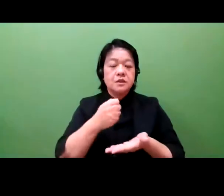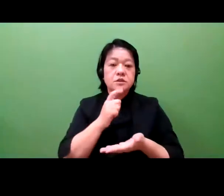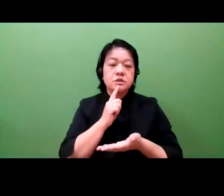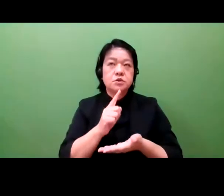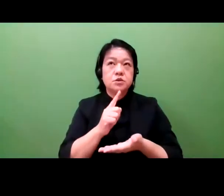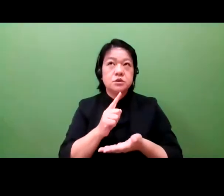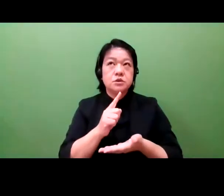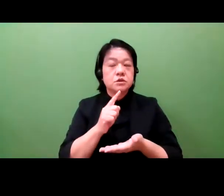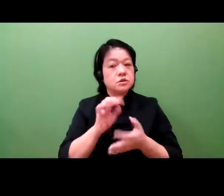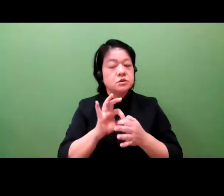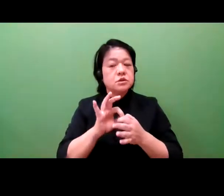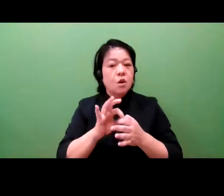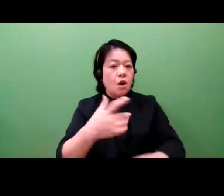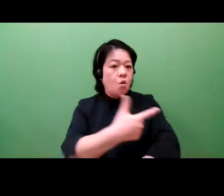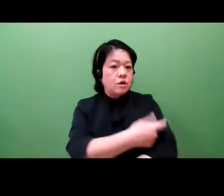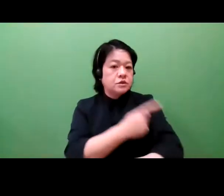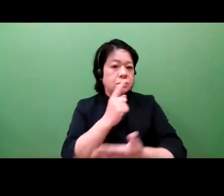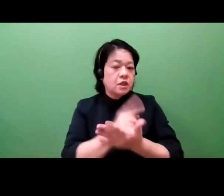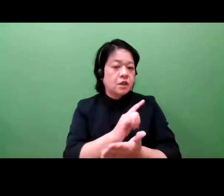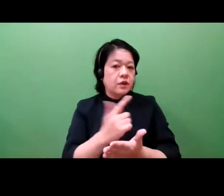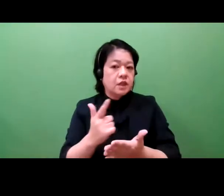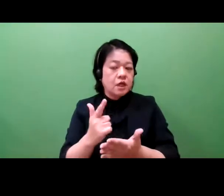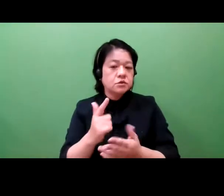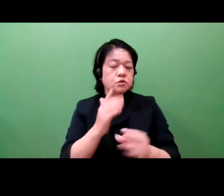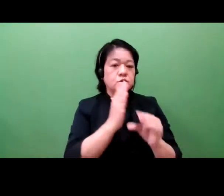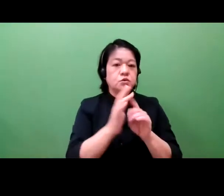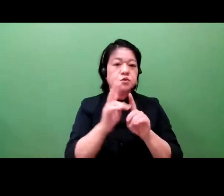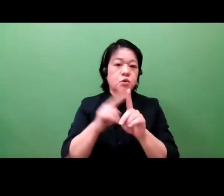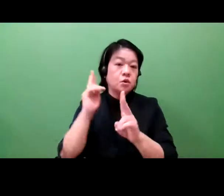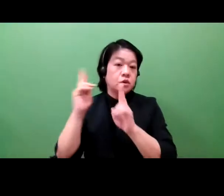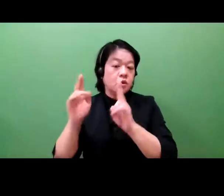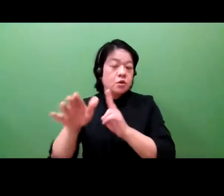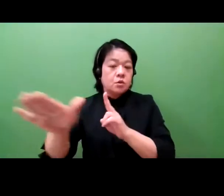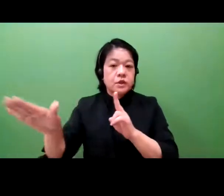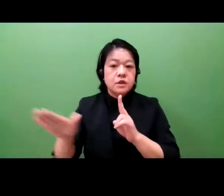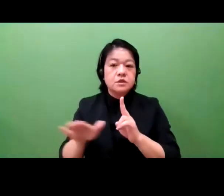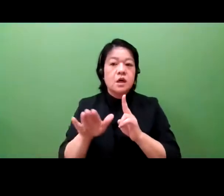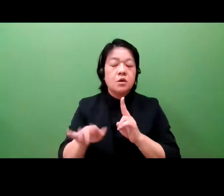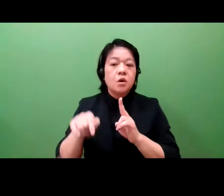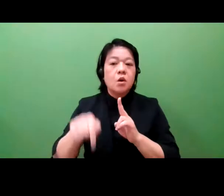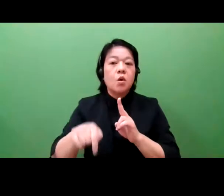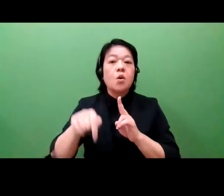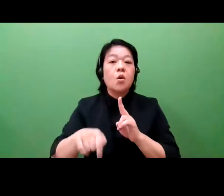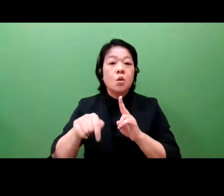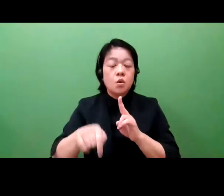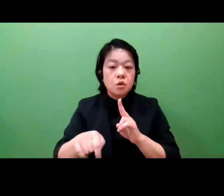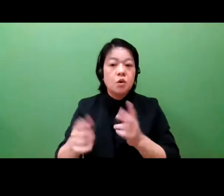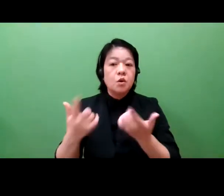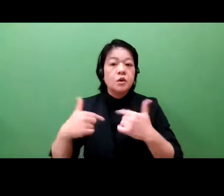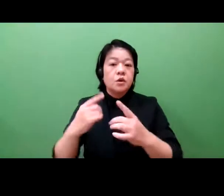to play in improving on health care delivery. Because they're more agile, small businesses